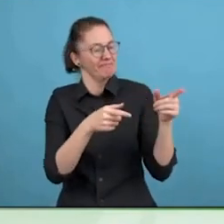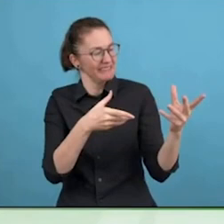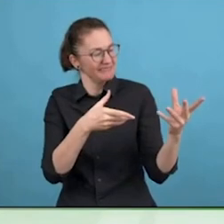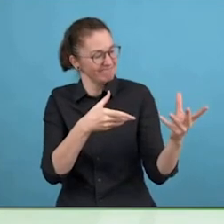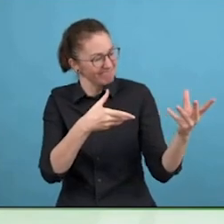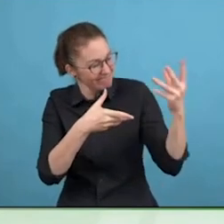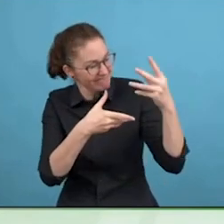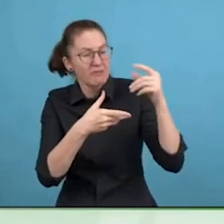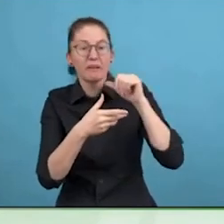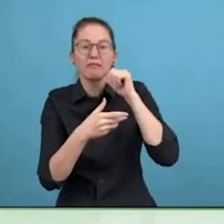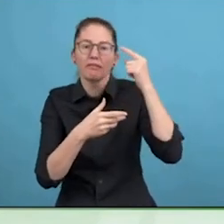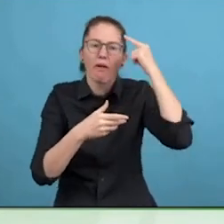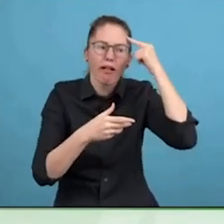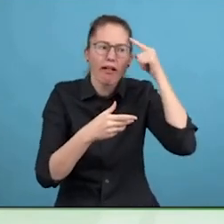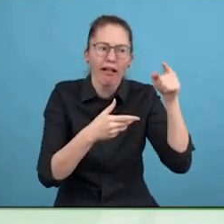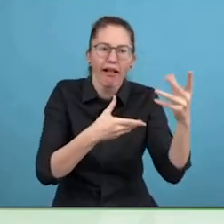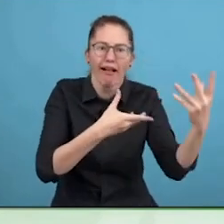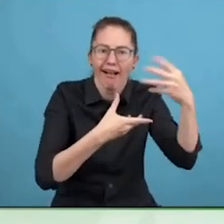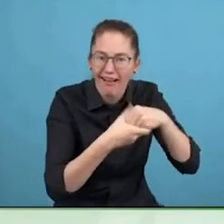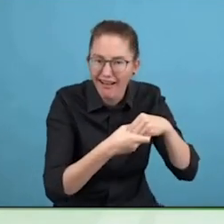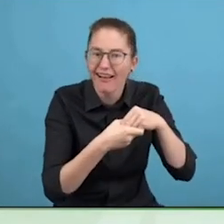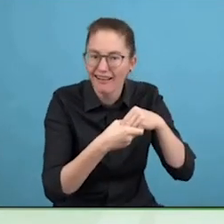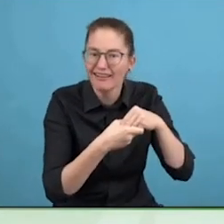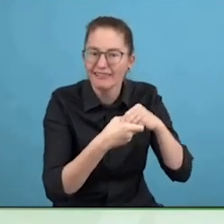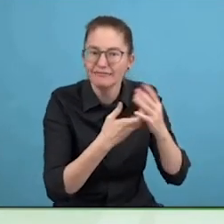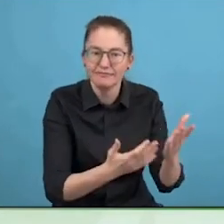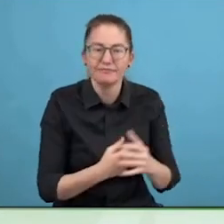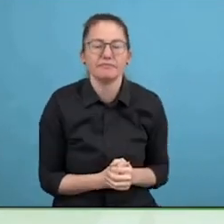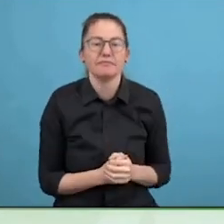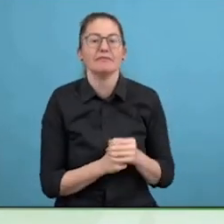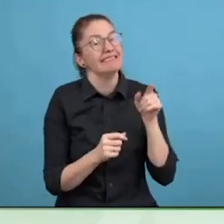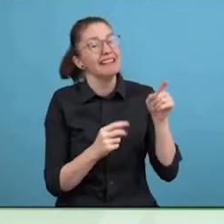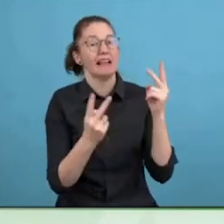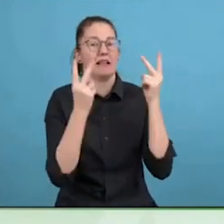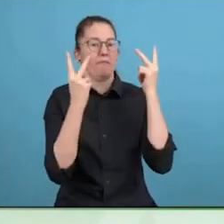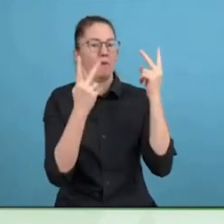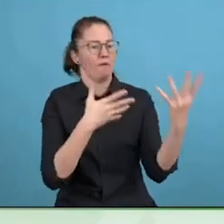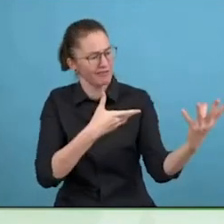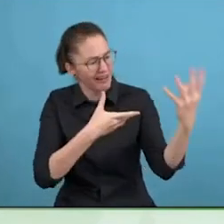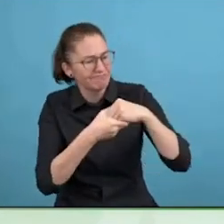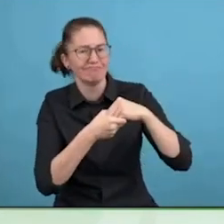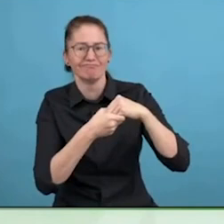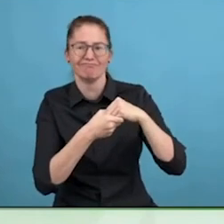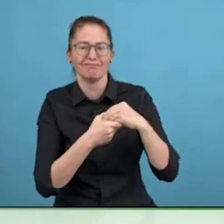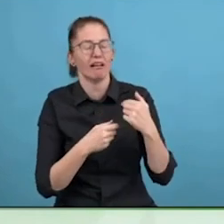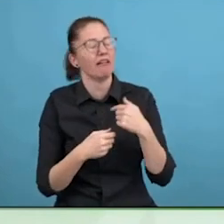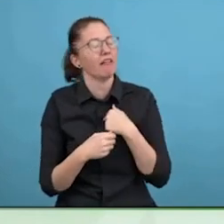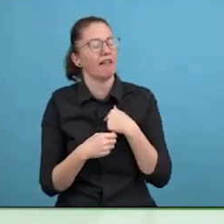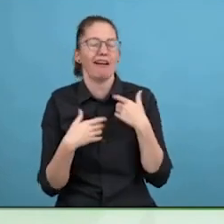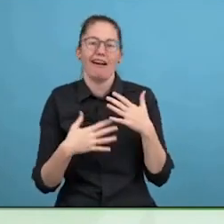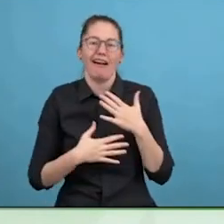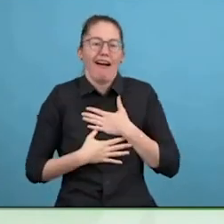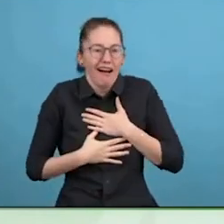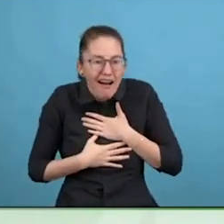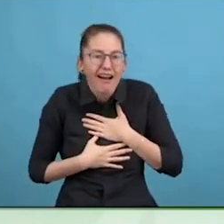So what does it mean? I think when you look at feeling humans are Homo sentiens, what